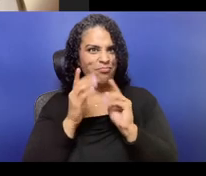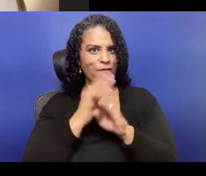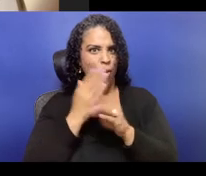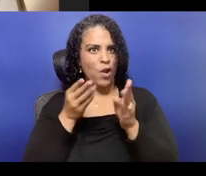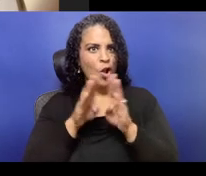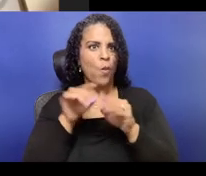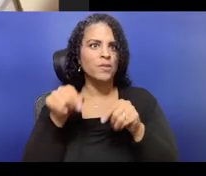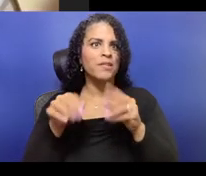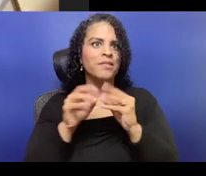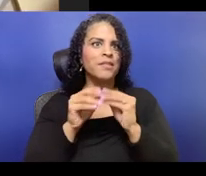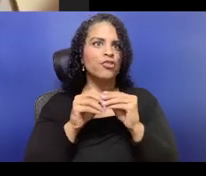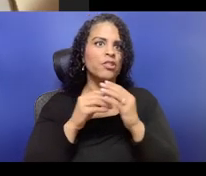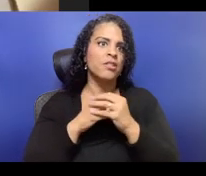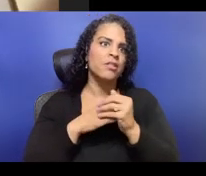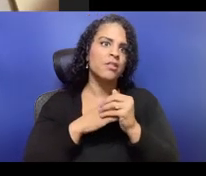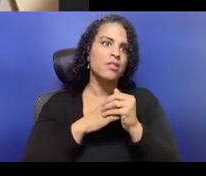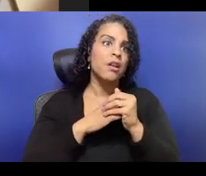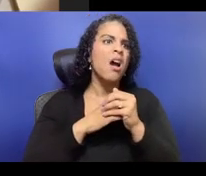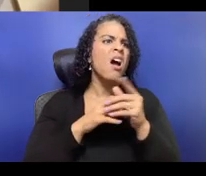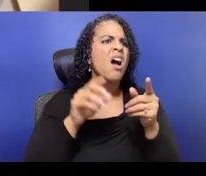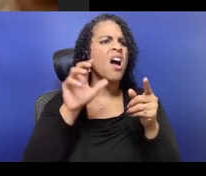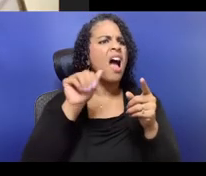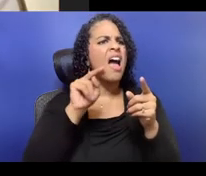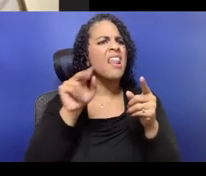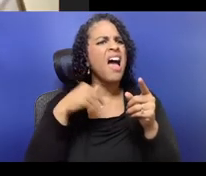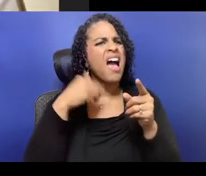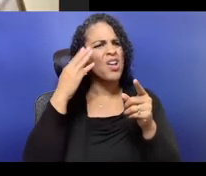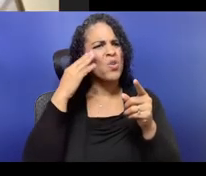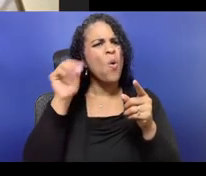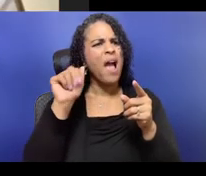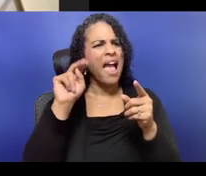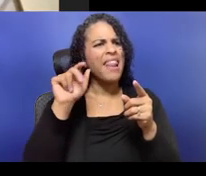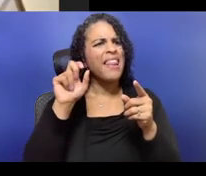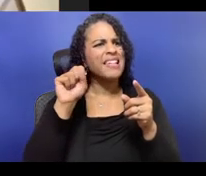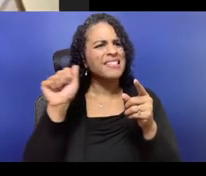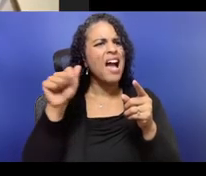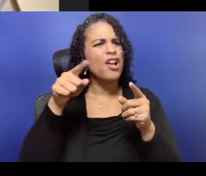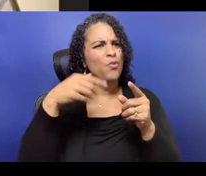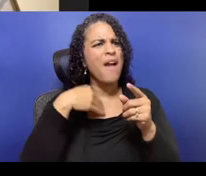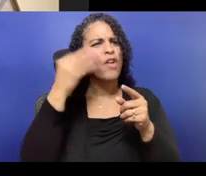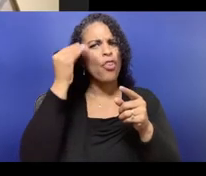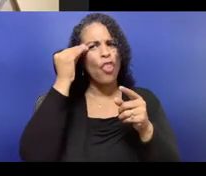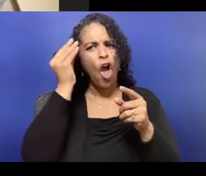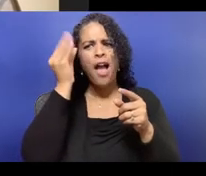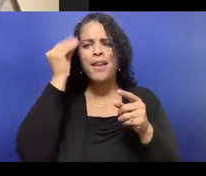Around like any sort of funder tension, if they were going feel uncomfortable that I told folks